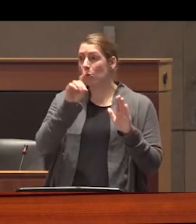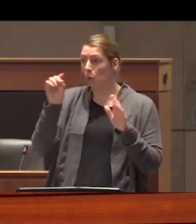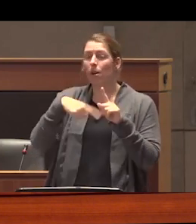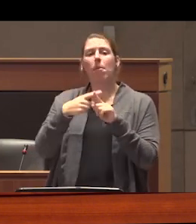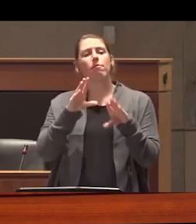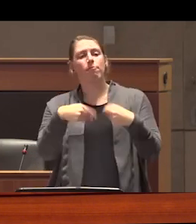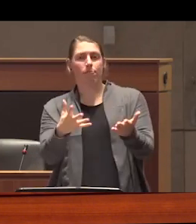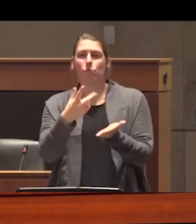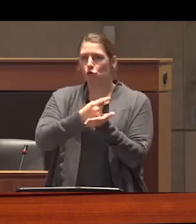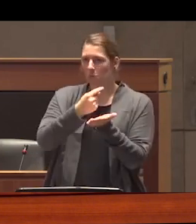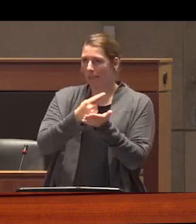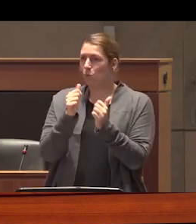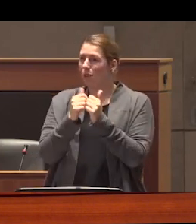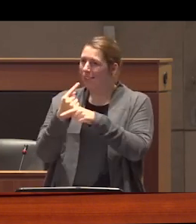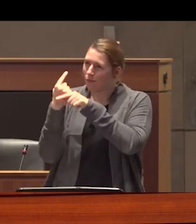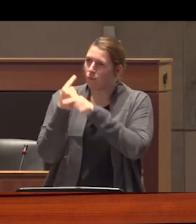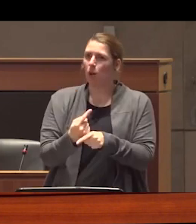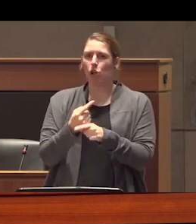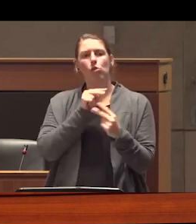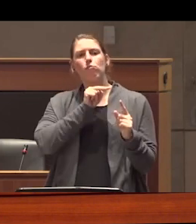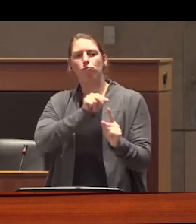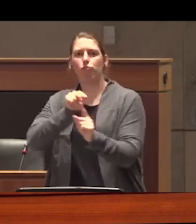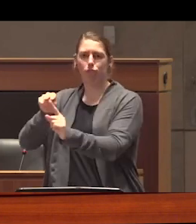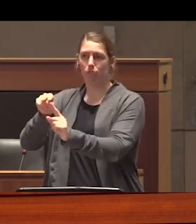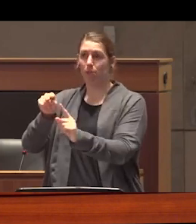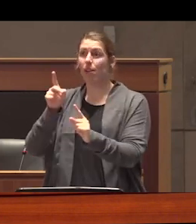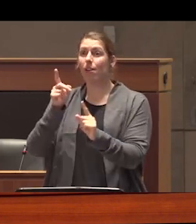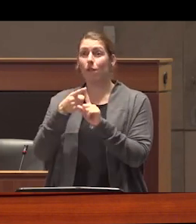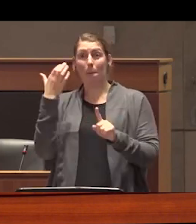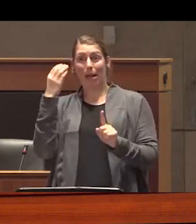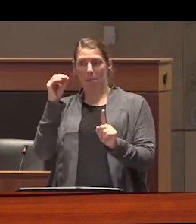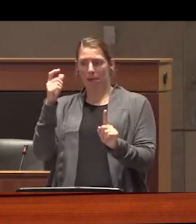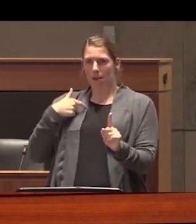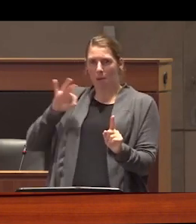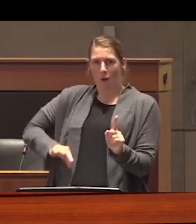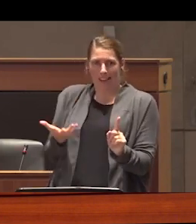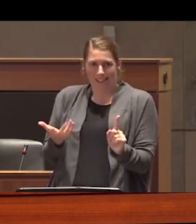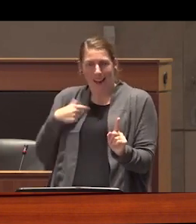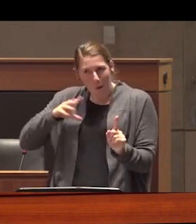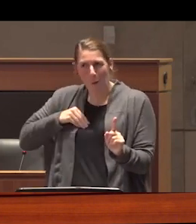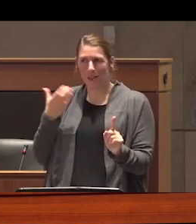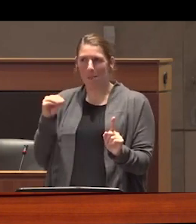regime that includes regular medical monitoring from a company that they profit from or own they